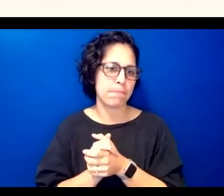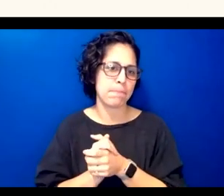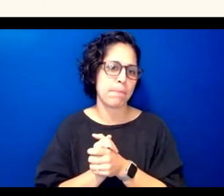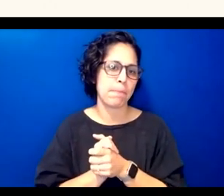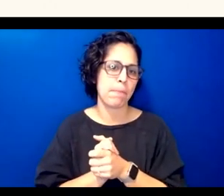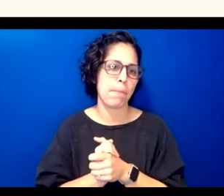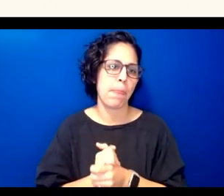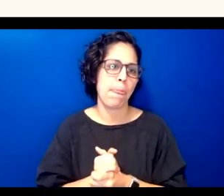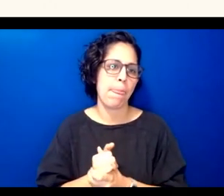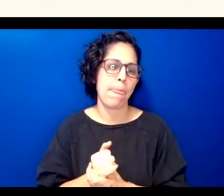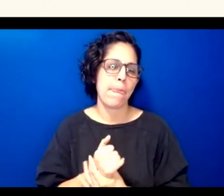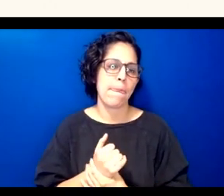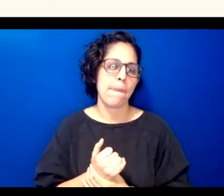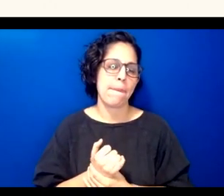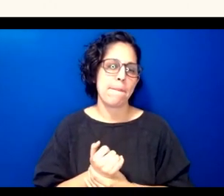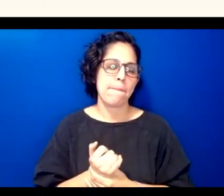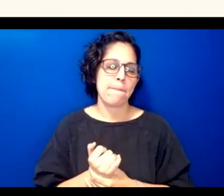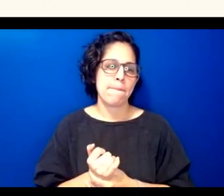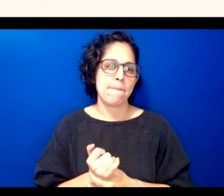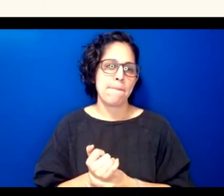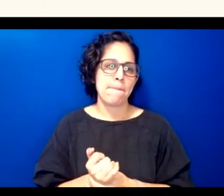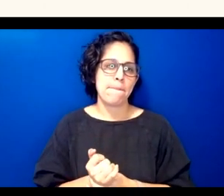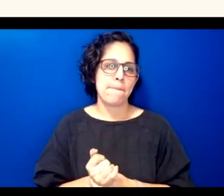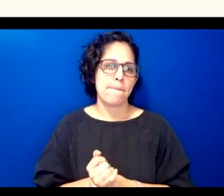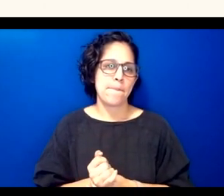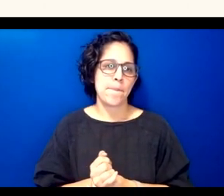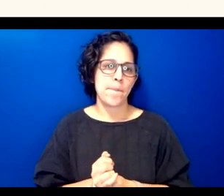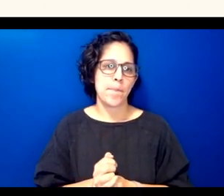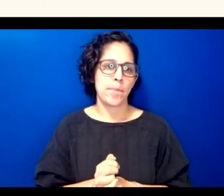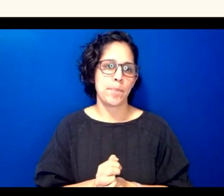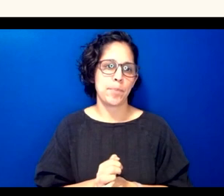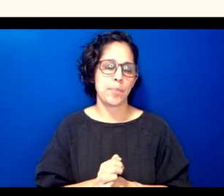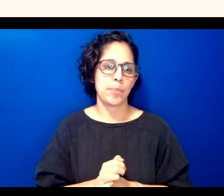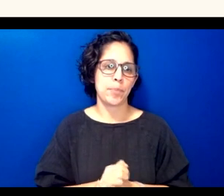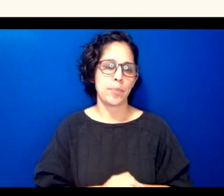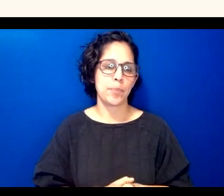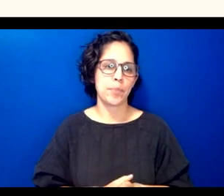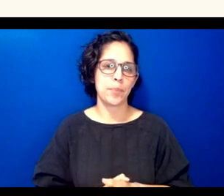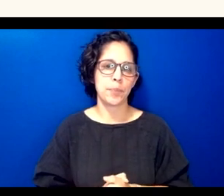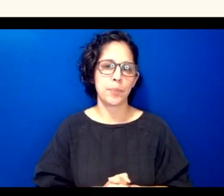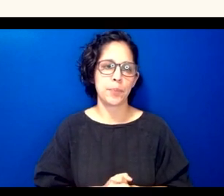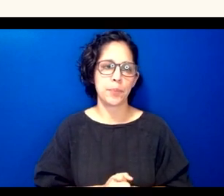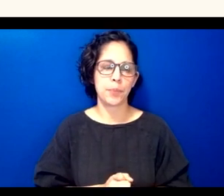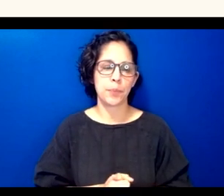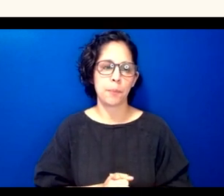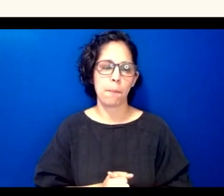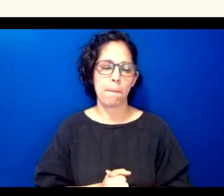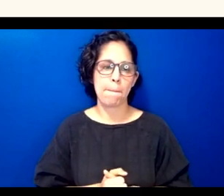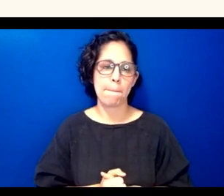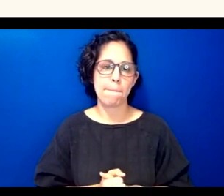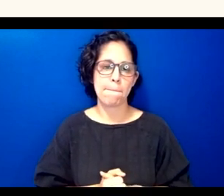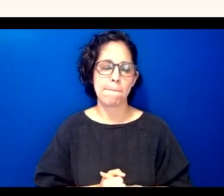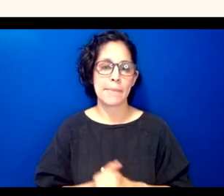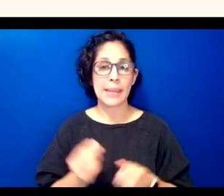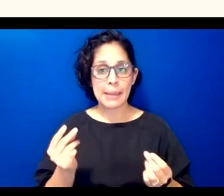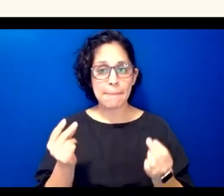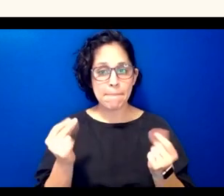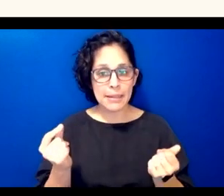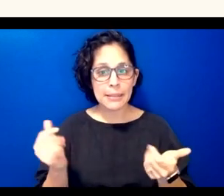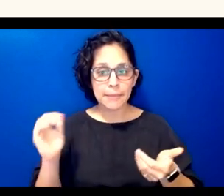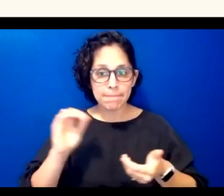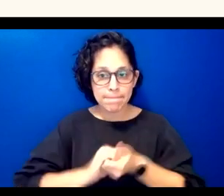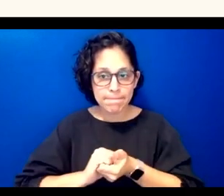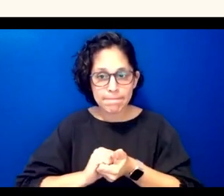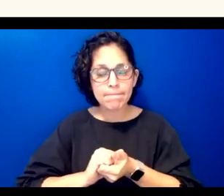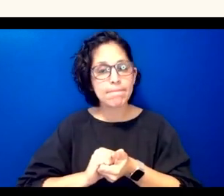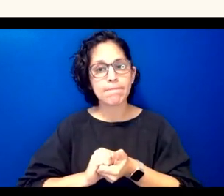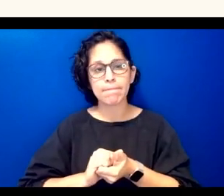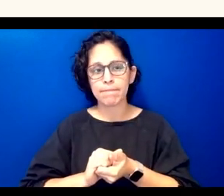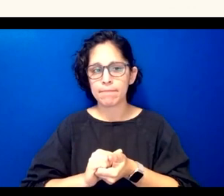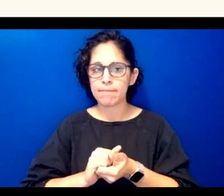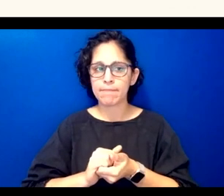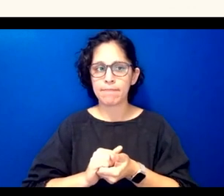so um we did not immediately um form relationship uh and come to some agreement with rosetta